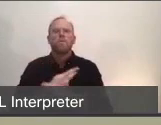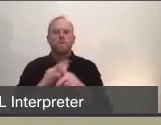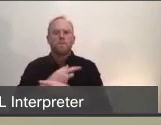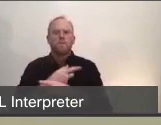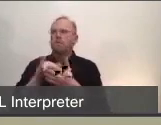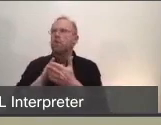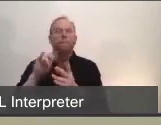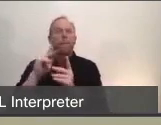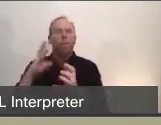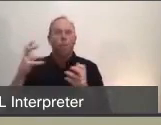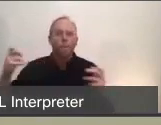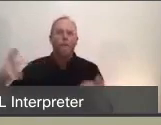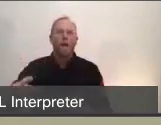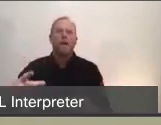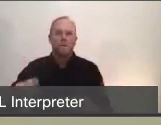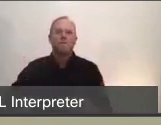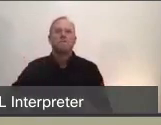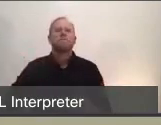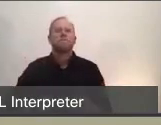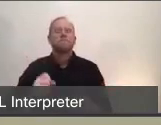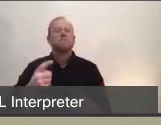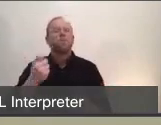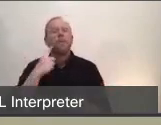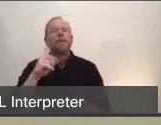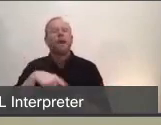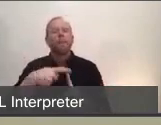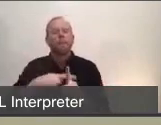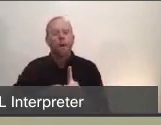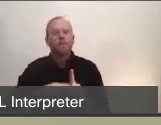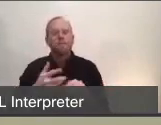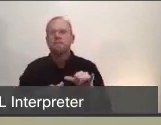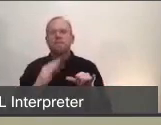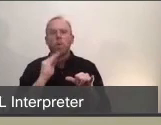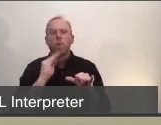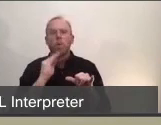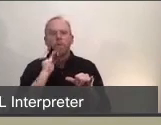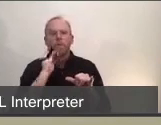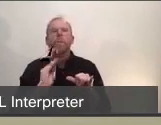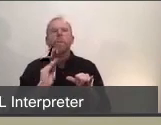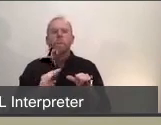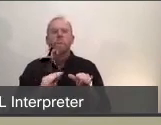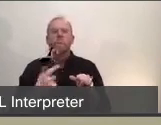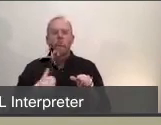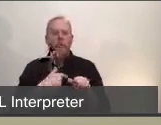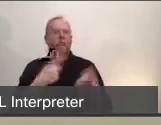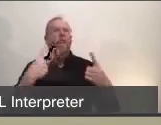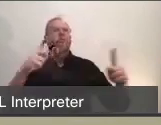in that February month. Because we implemented the shelter-in-place measures, we've been successful. What that does though,